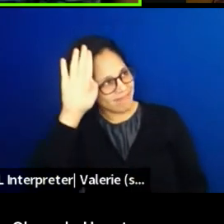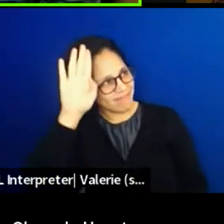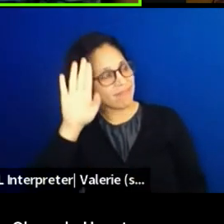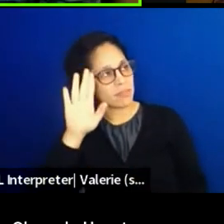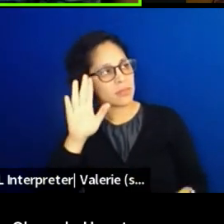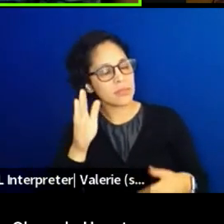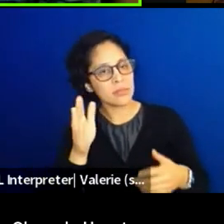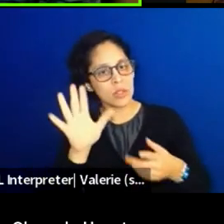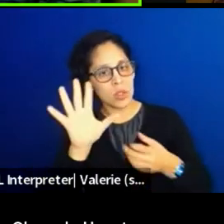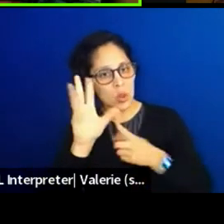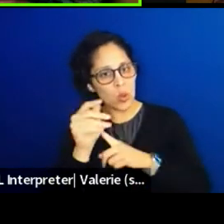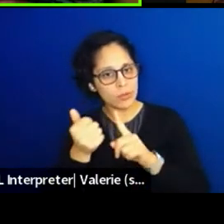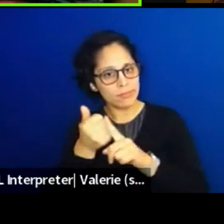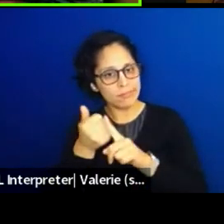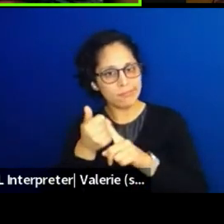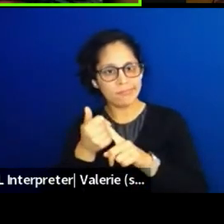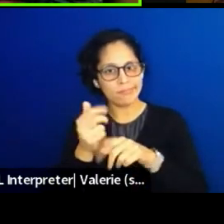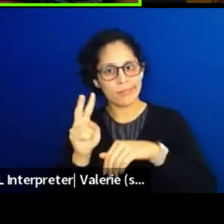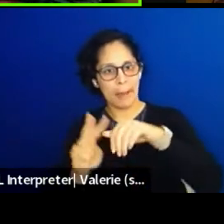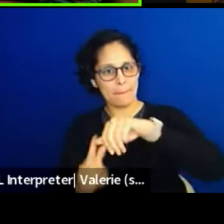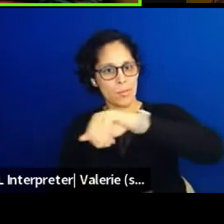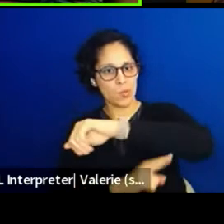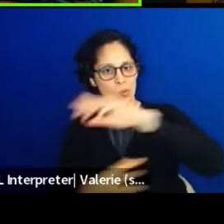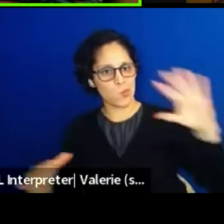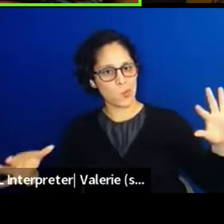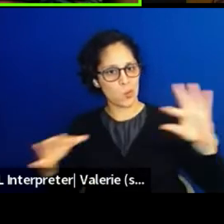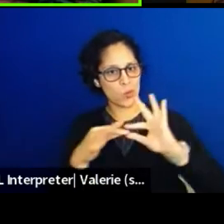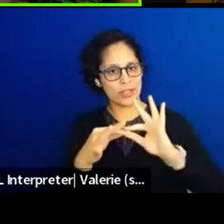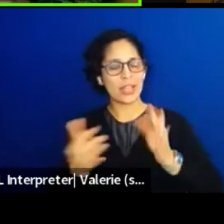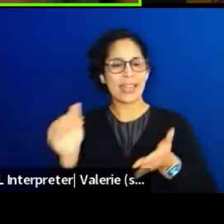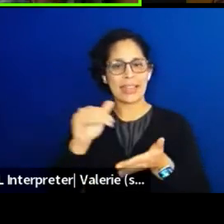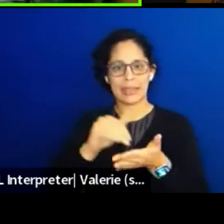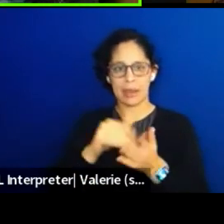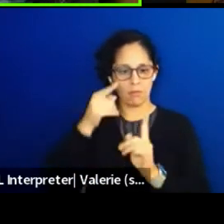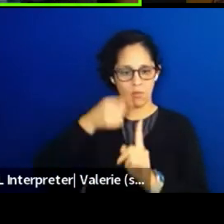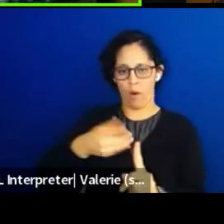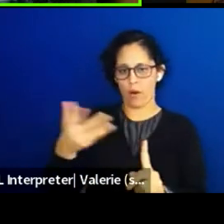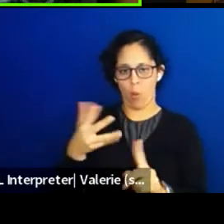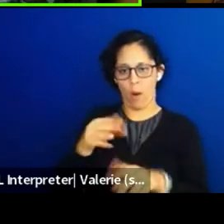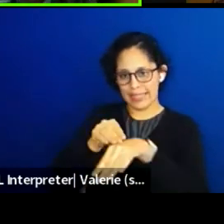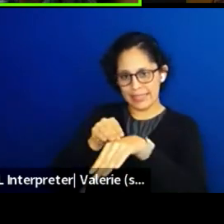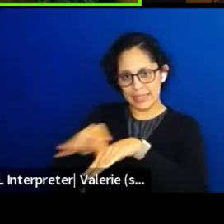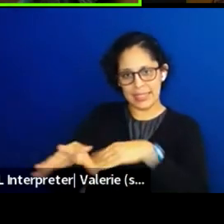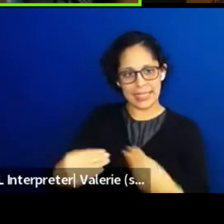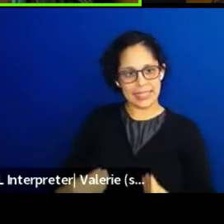it comes back to like inspiring action, being able to see ourselves in that position.